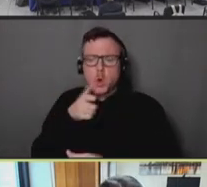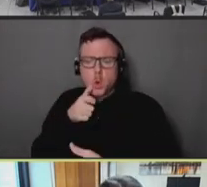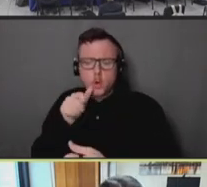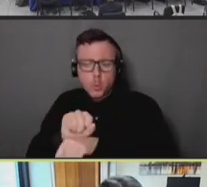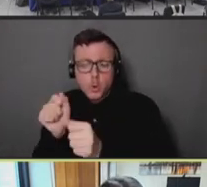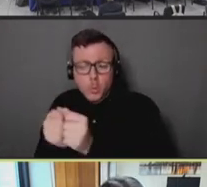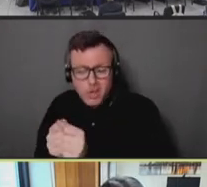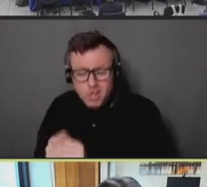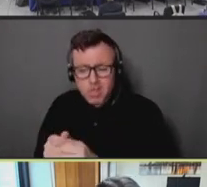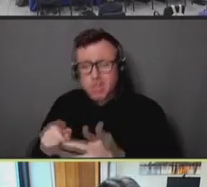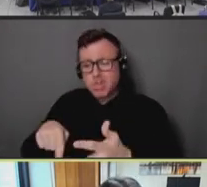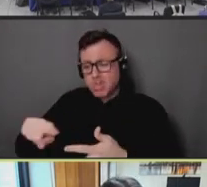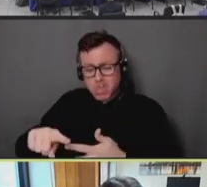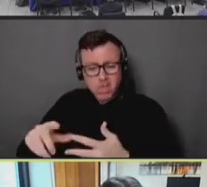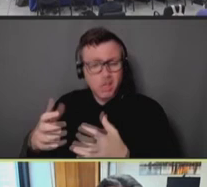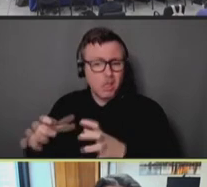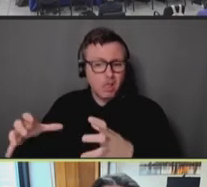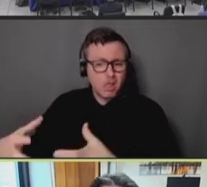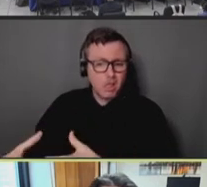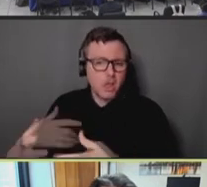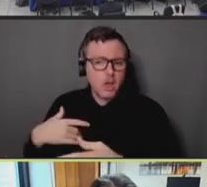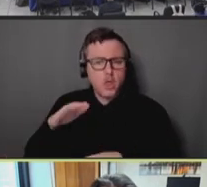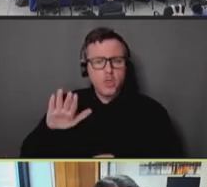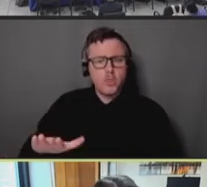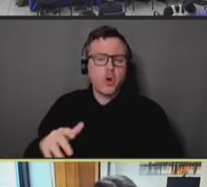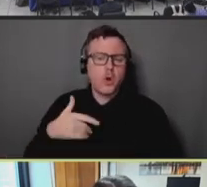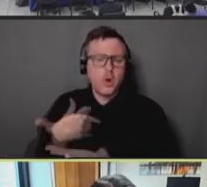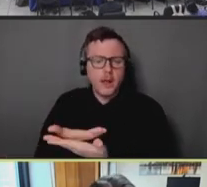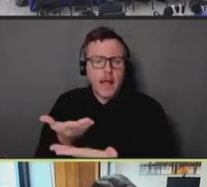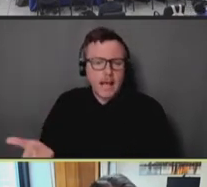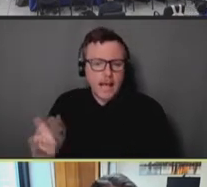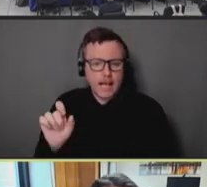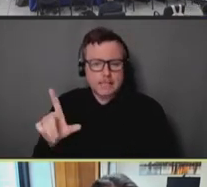are their basic assets. Some of the organizations we work with have five people. Some of them have